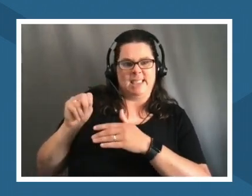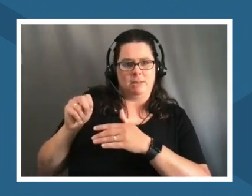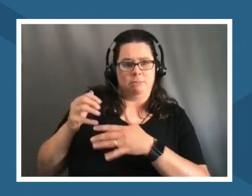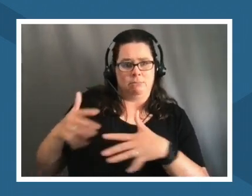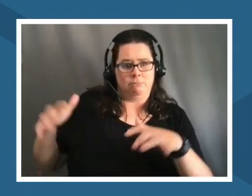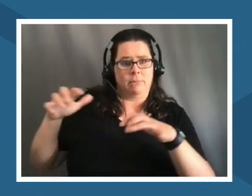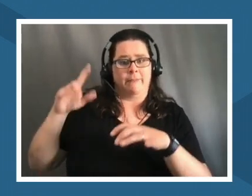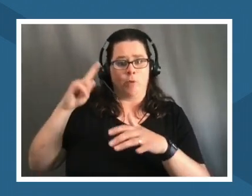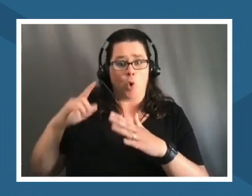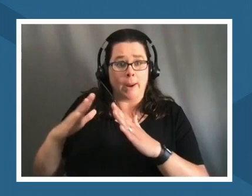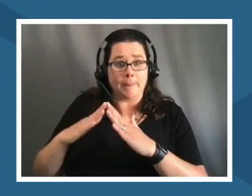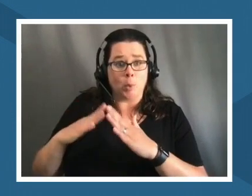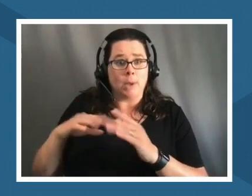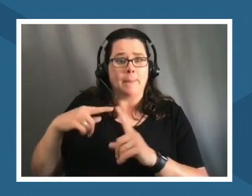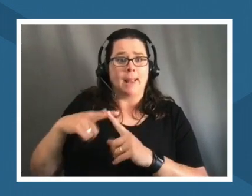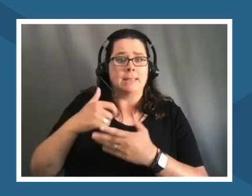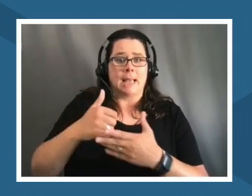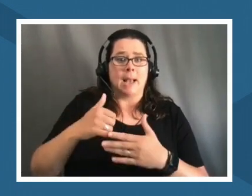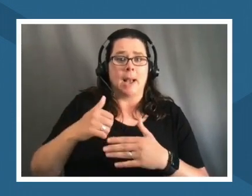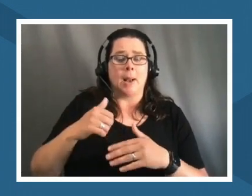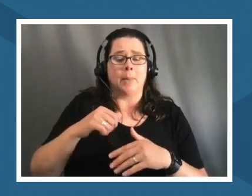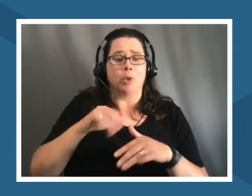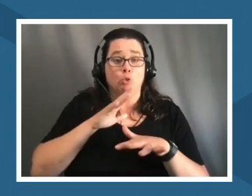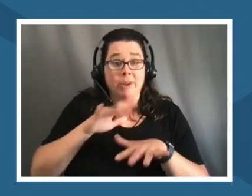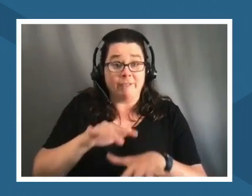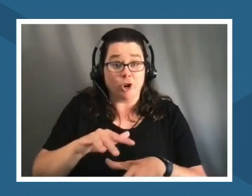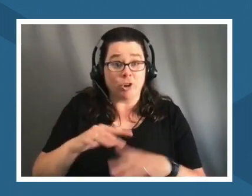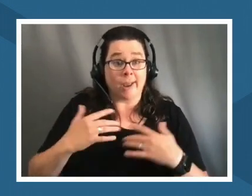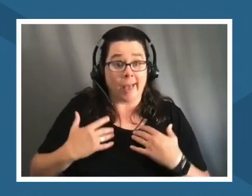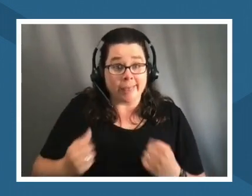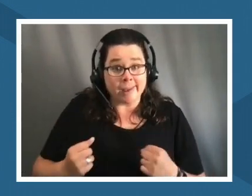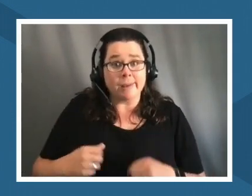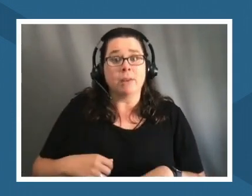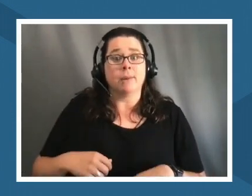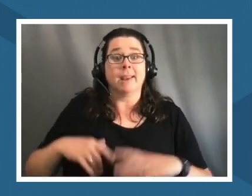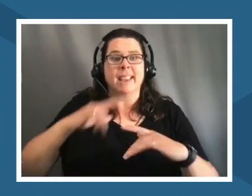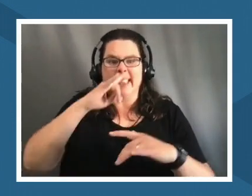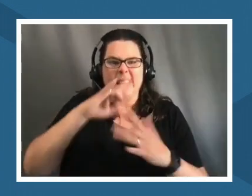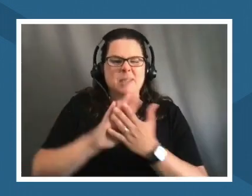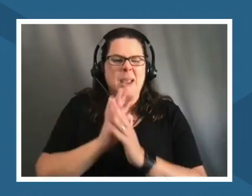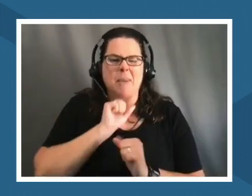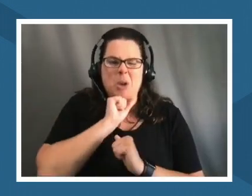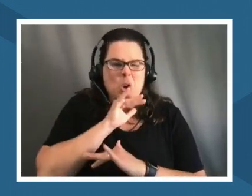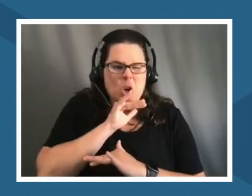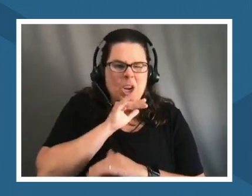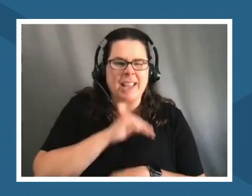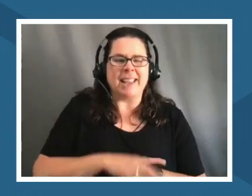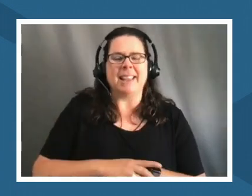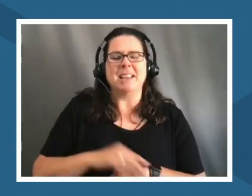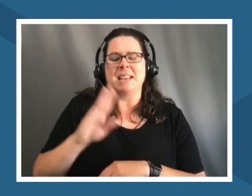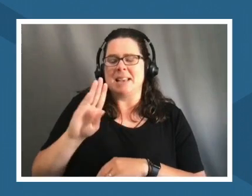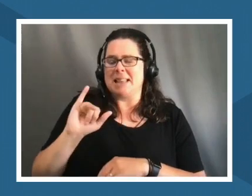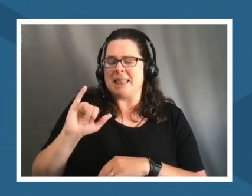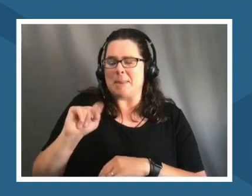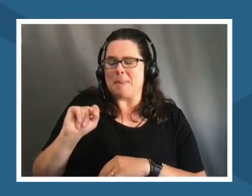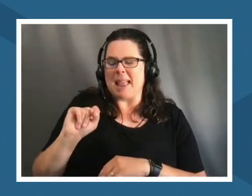the kids were getting dirty you know there was you know the the debate for